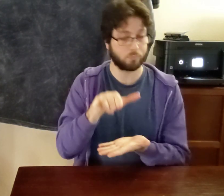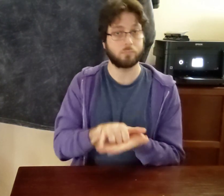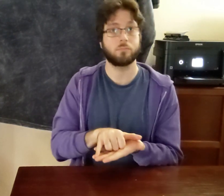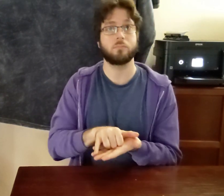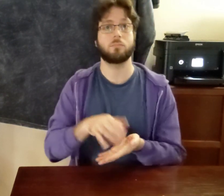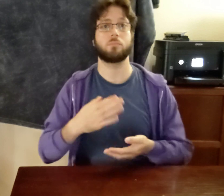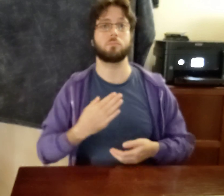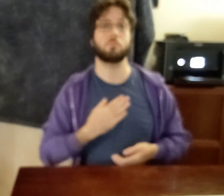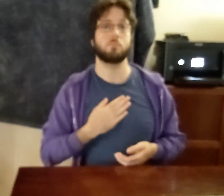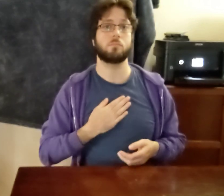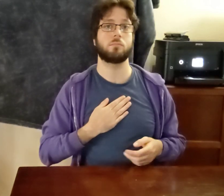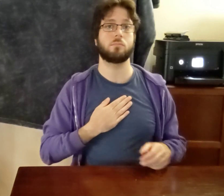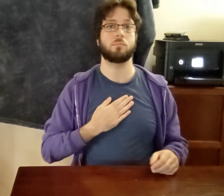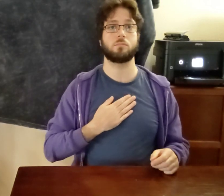THAT (should be THIS)